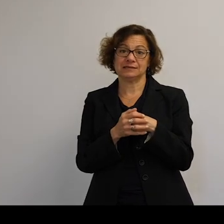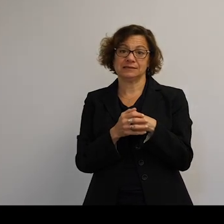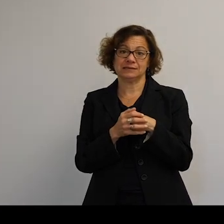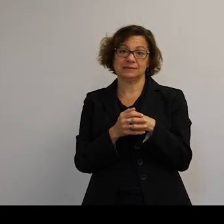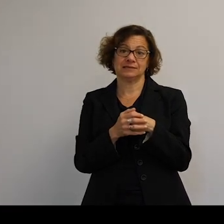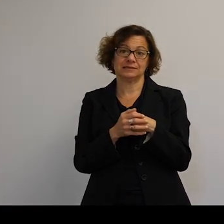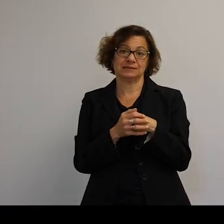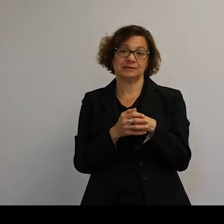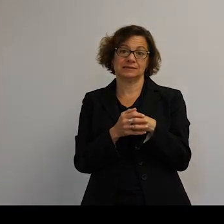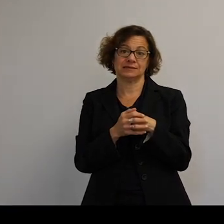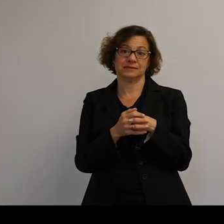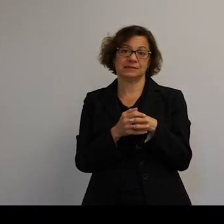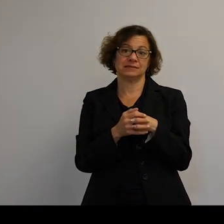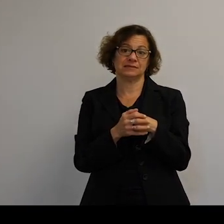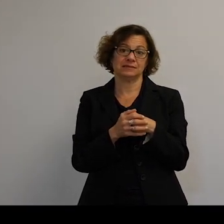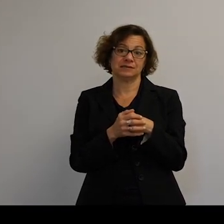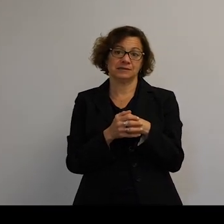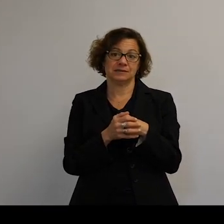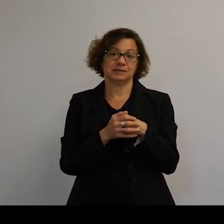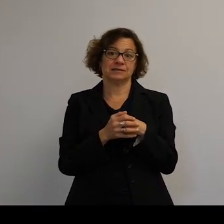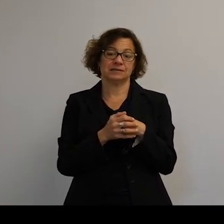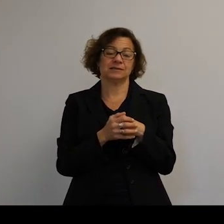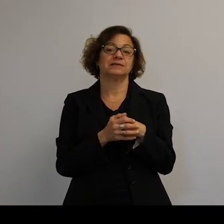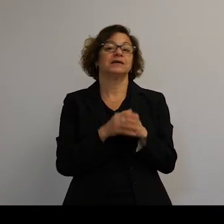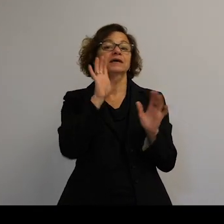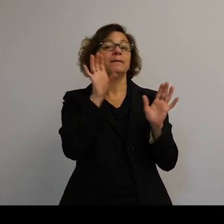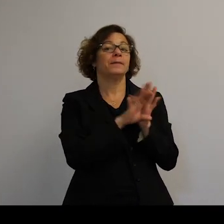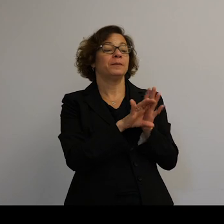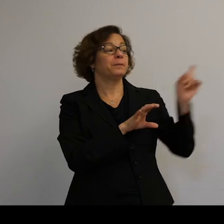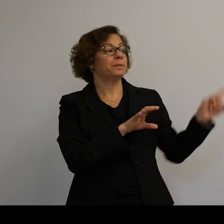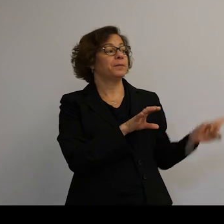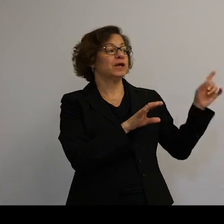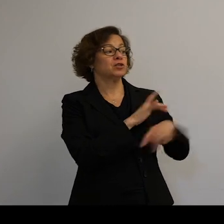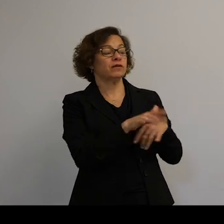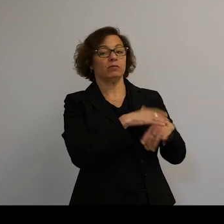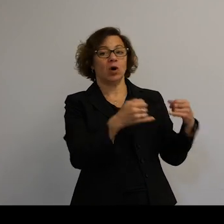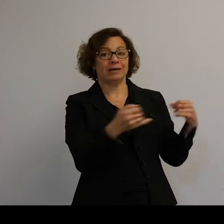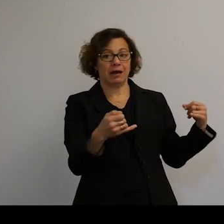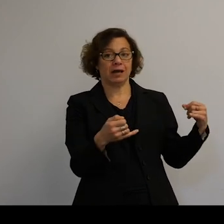Is the motion image right now available online? This one itself is not. I'll be recording a screencast.